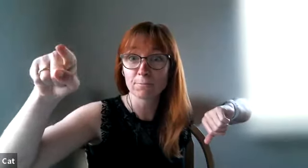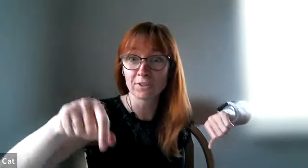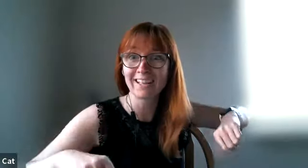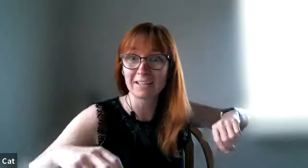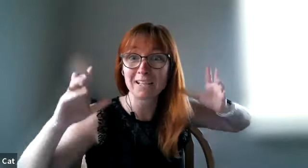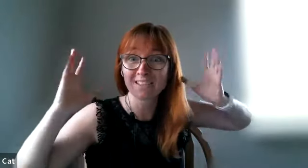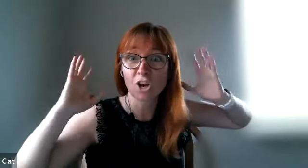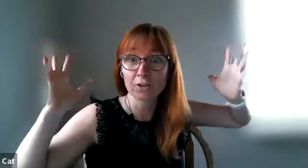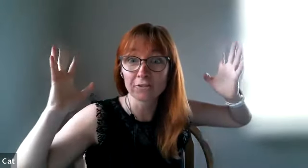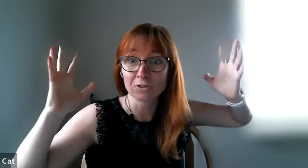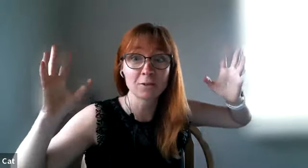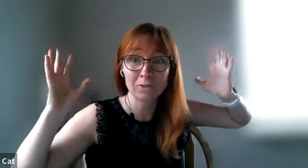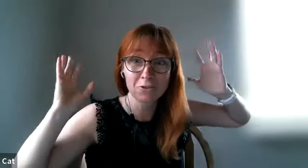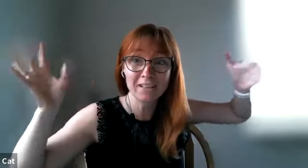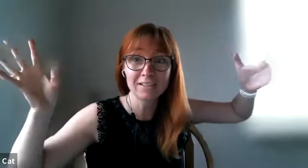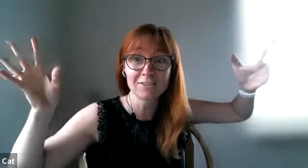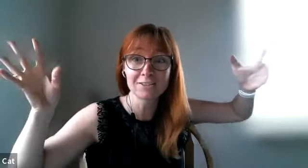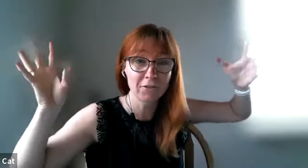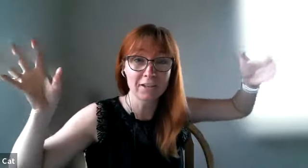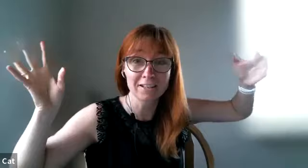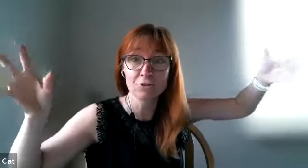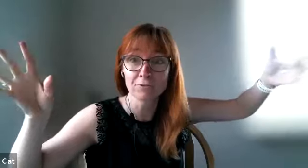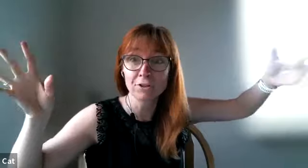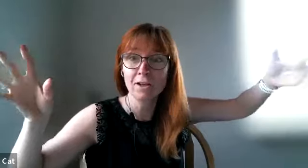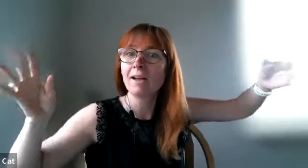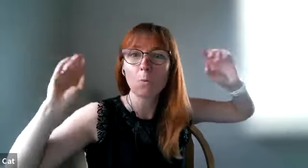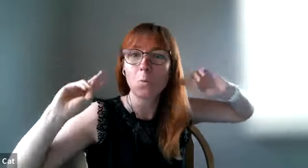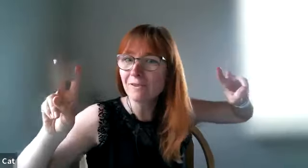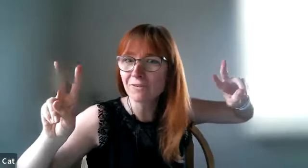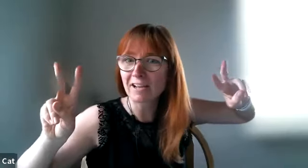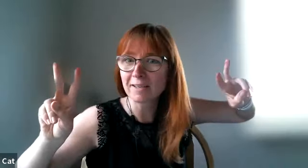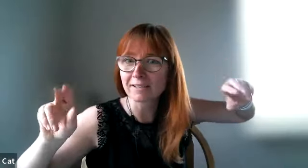button and it makes a lot of noise and when you think the noise thing is over wait five minutes